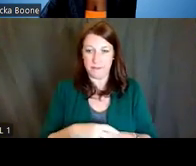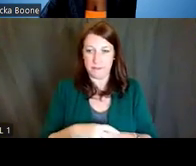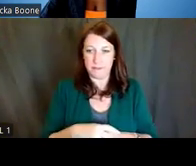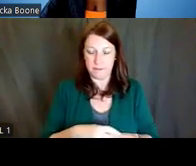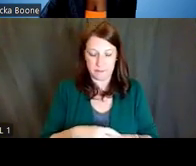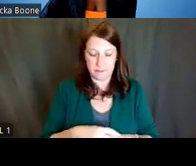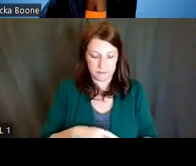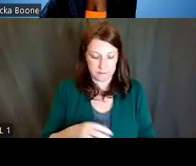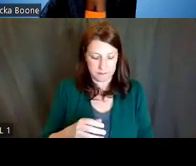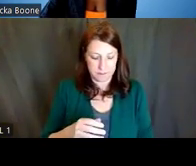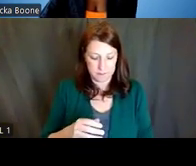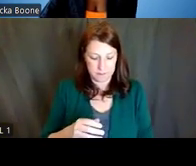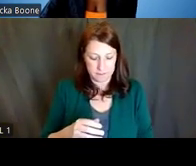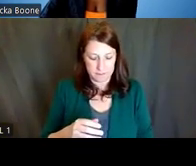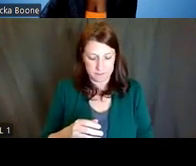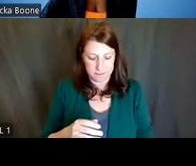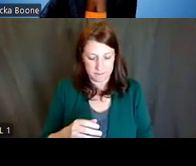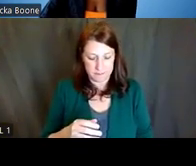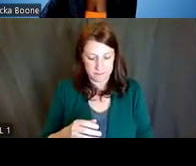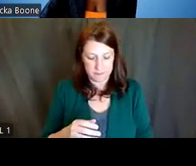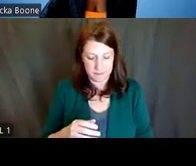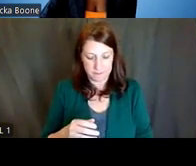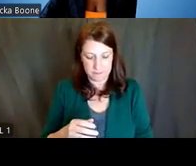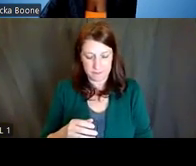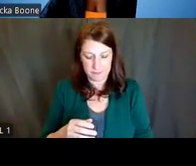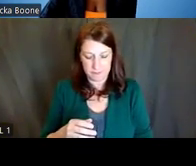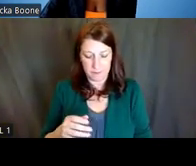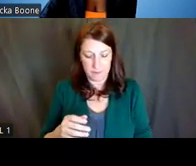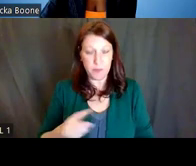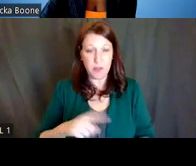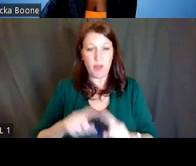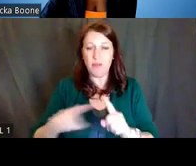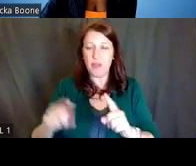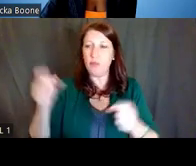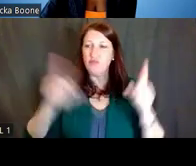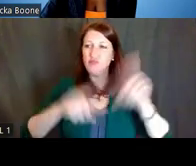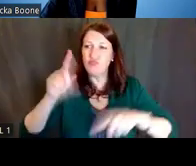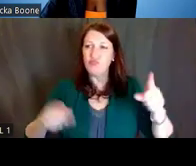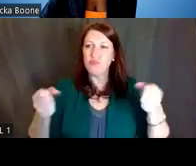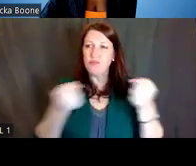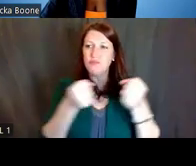Experts representing various NIH institutions and centers and offices here at NIH